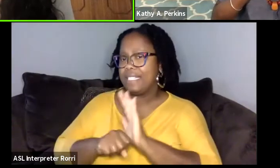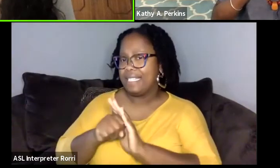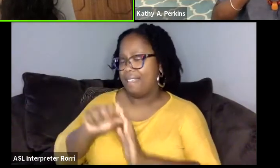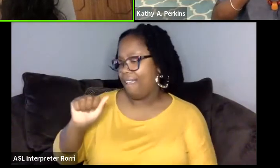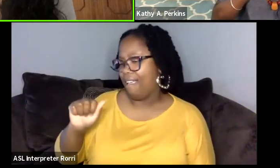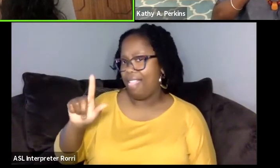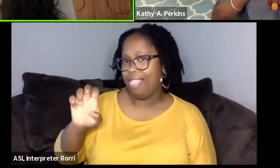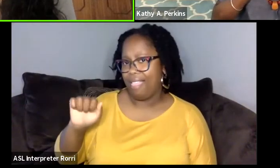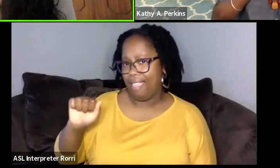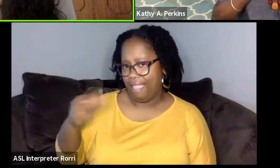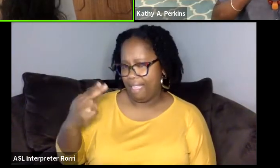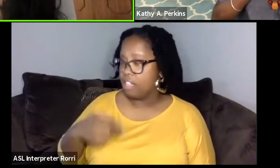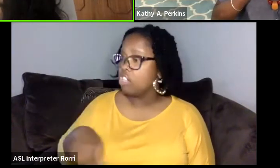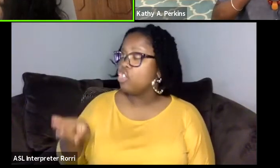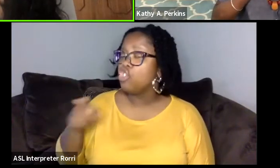of saying the idea of the novel coming